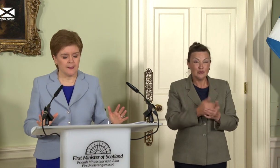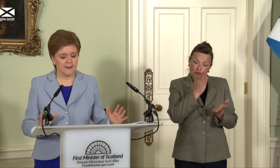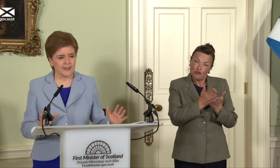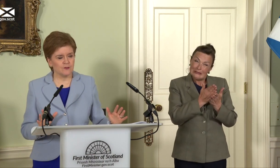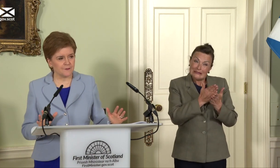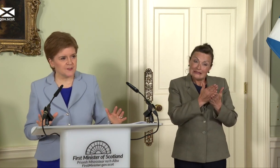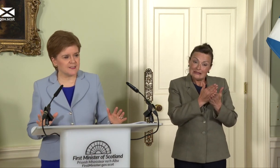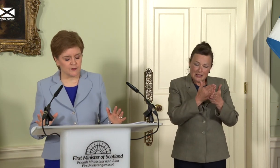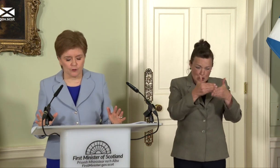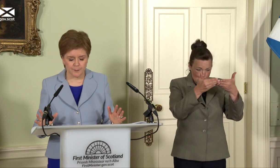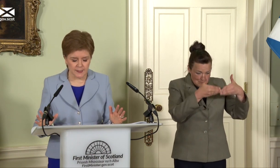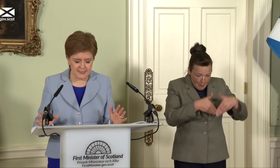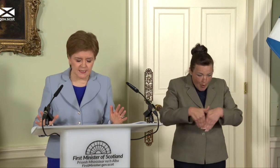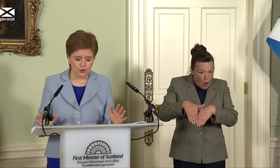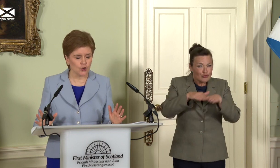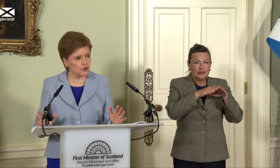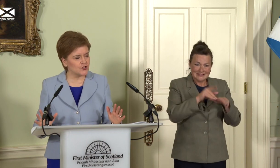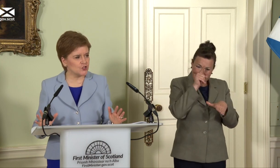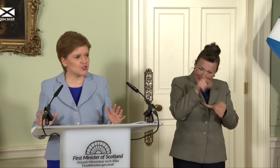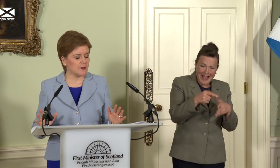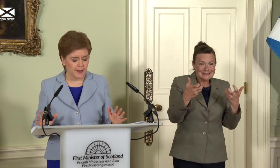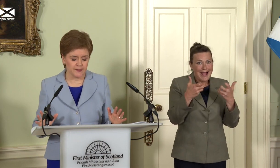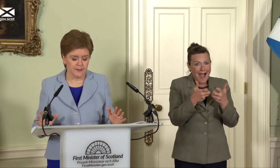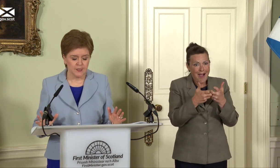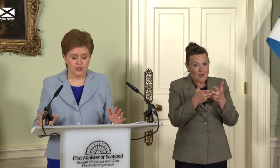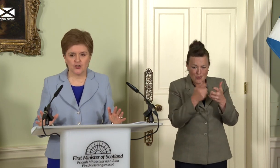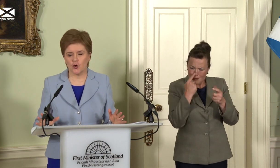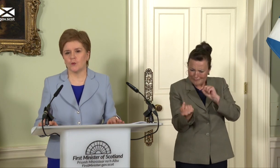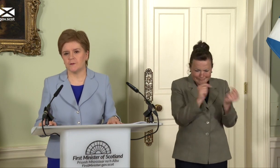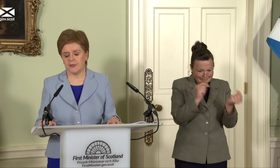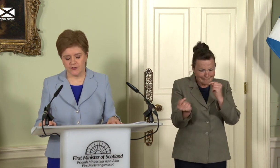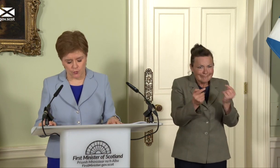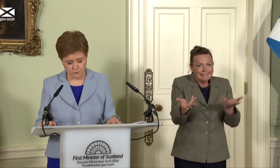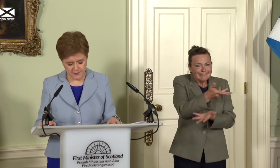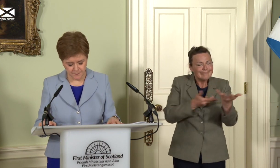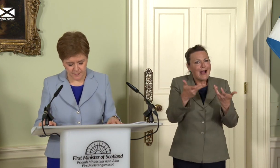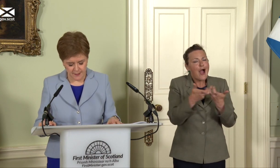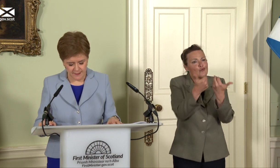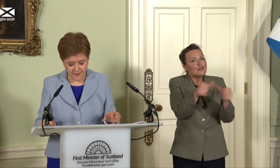is how differences of political or constitutional opinion should always be resolved. The fact that